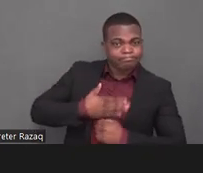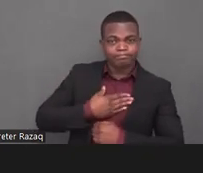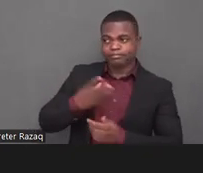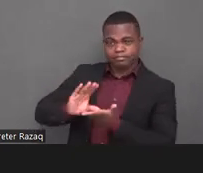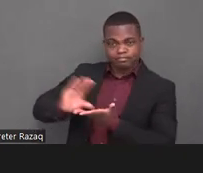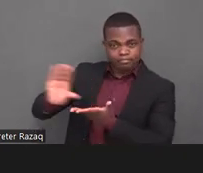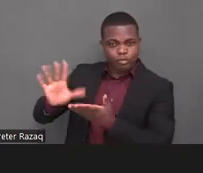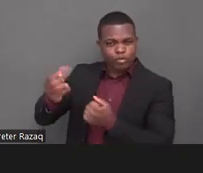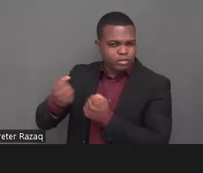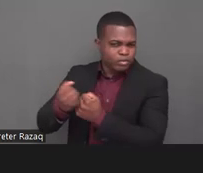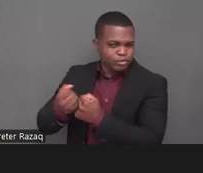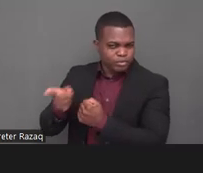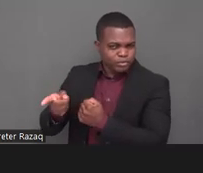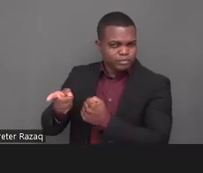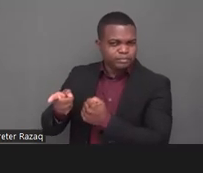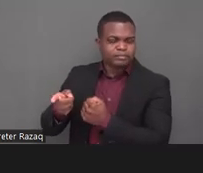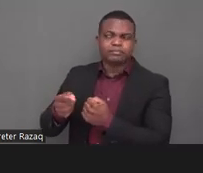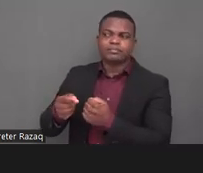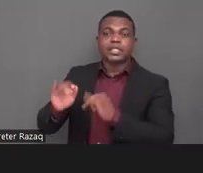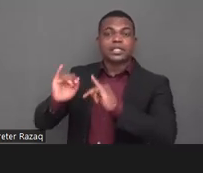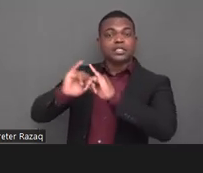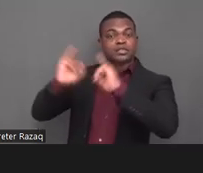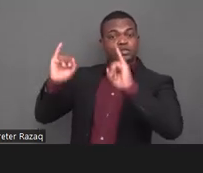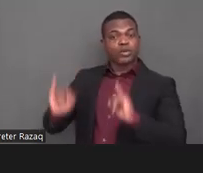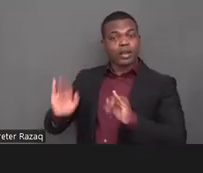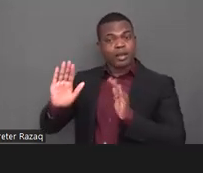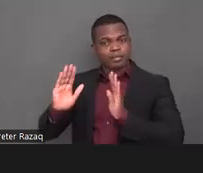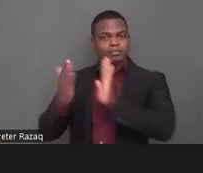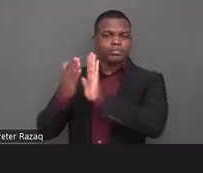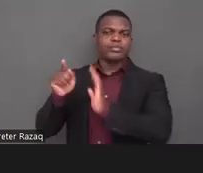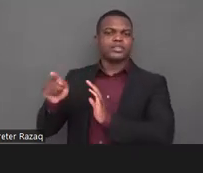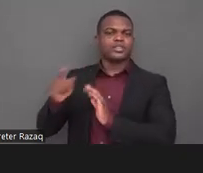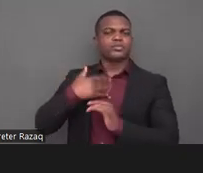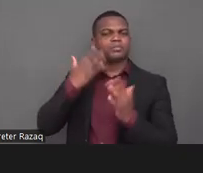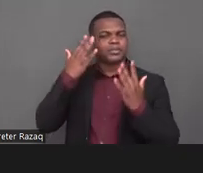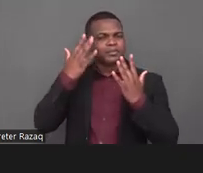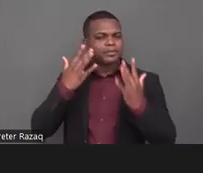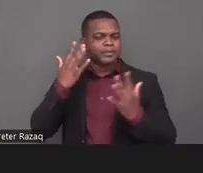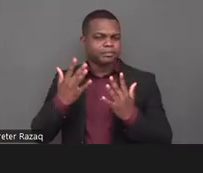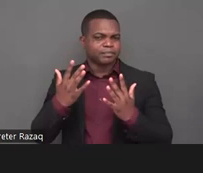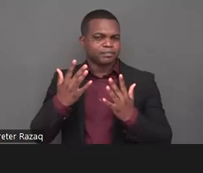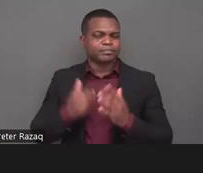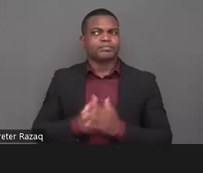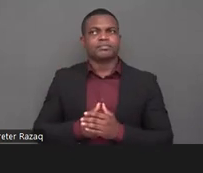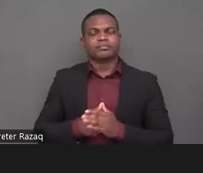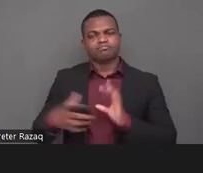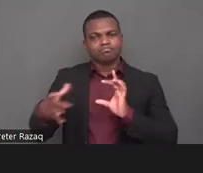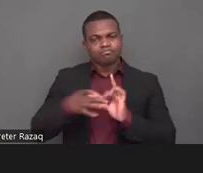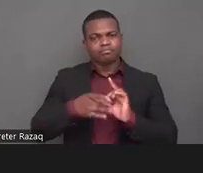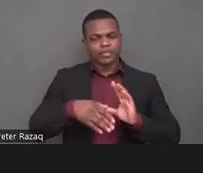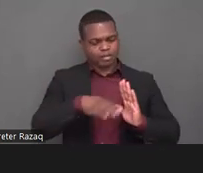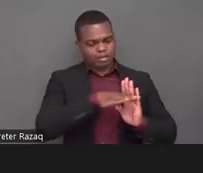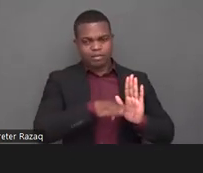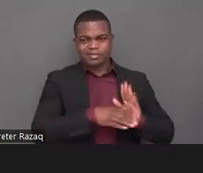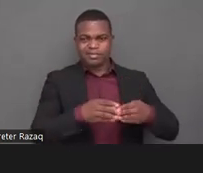approach of the guidelines a reparations approach to deinstitutionalization means that we understand